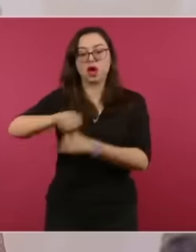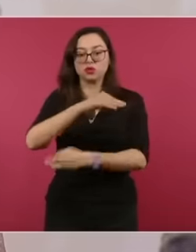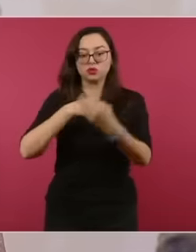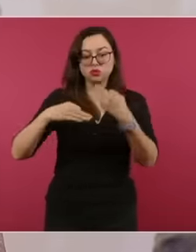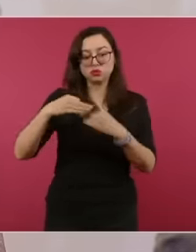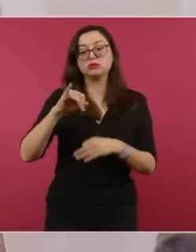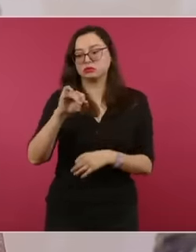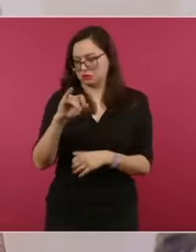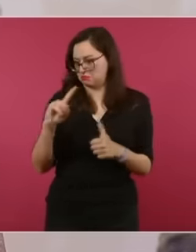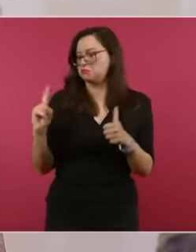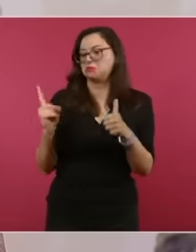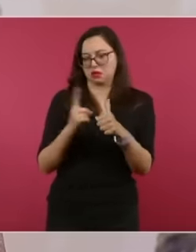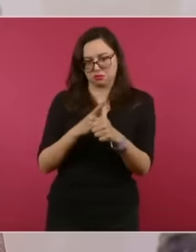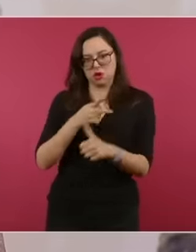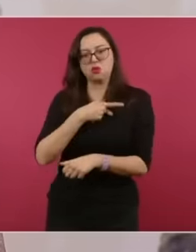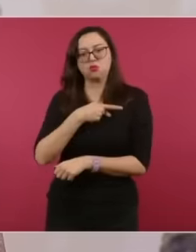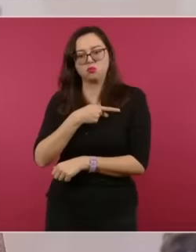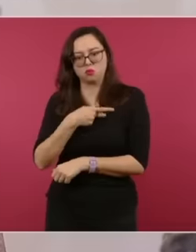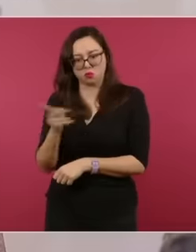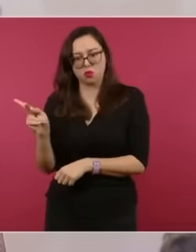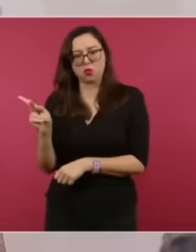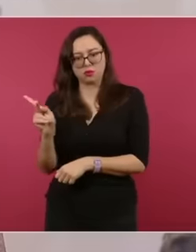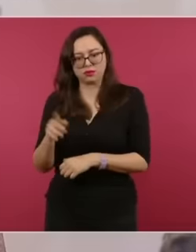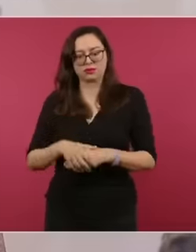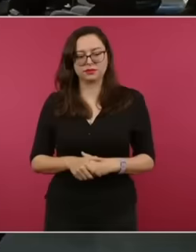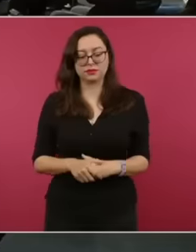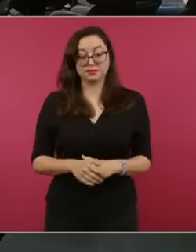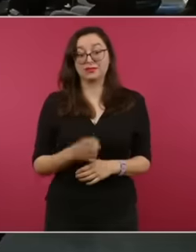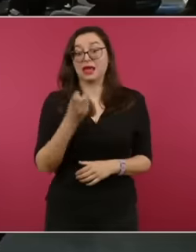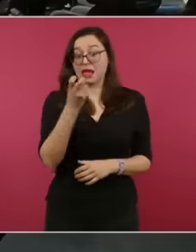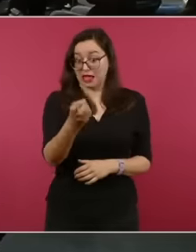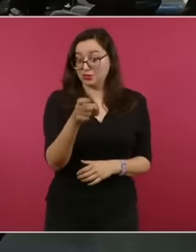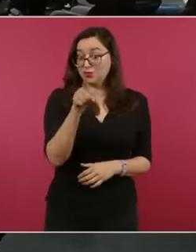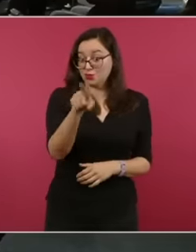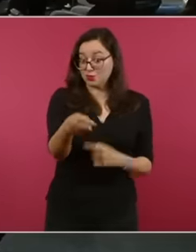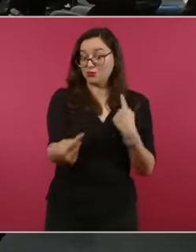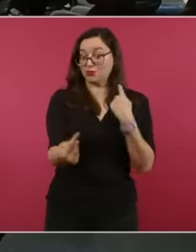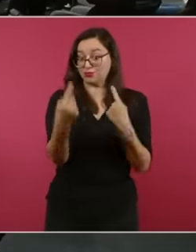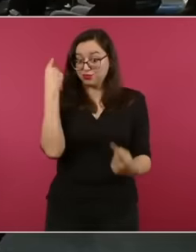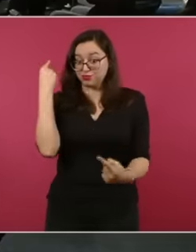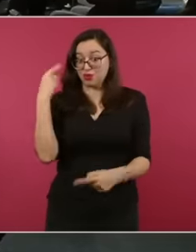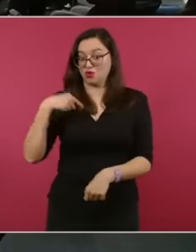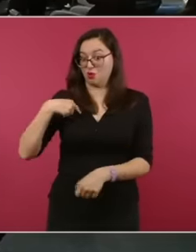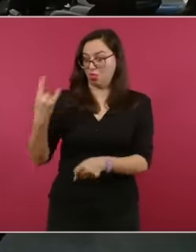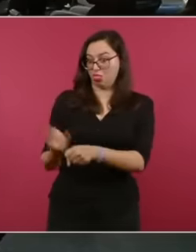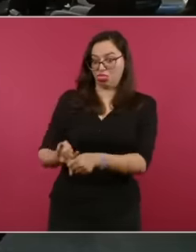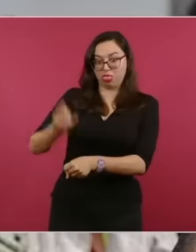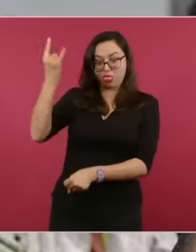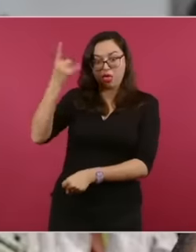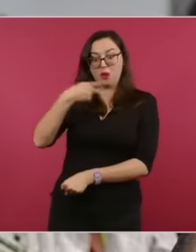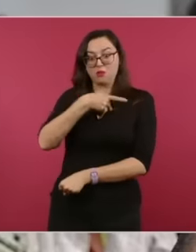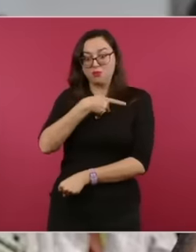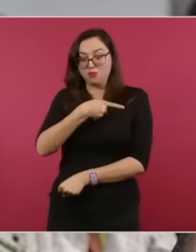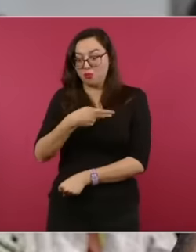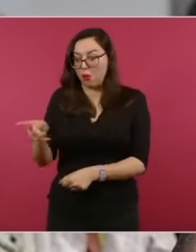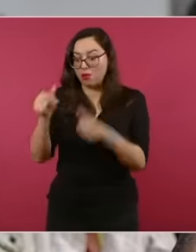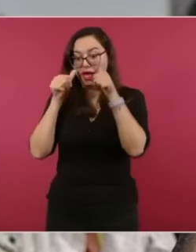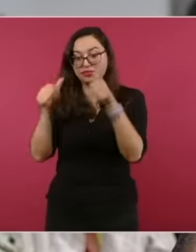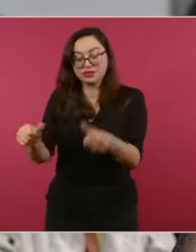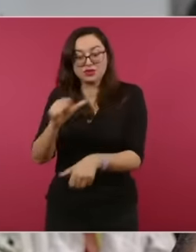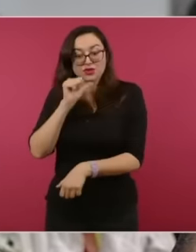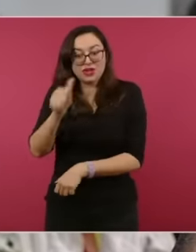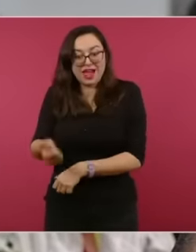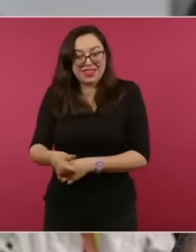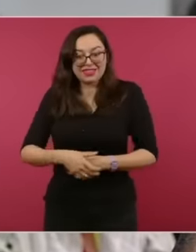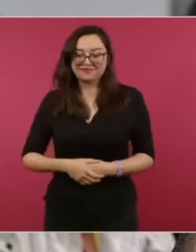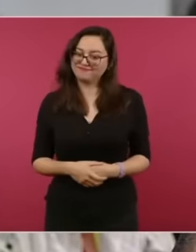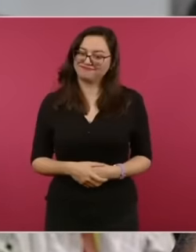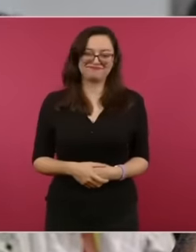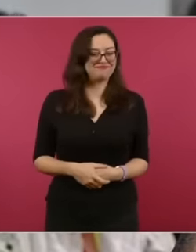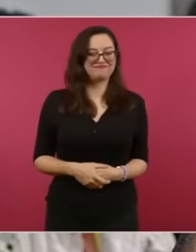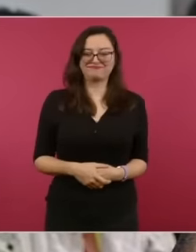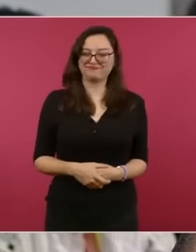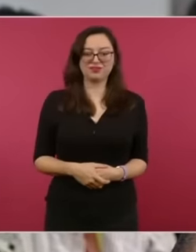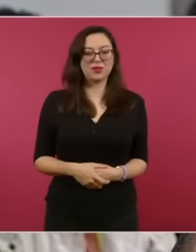poor. You started by saying that I failed to comply with the poor and not. Well, when we are